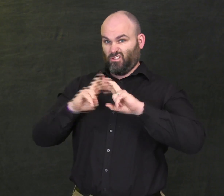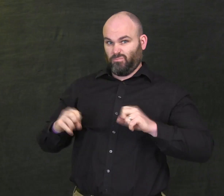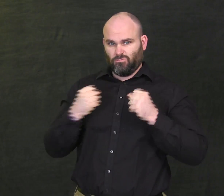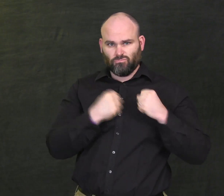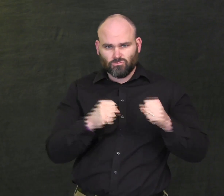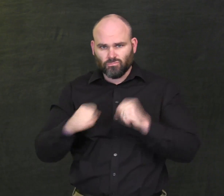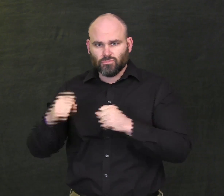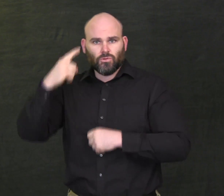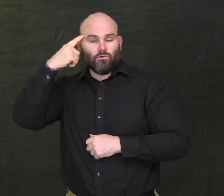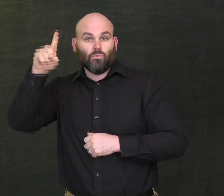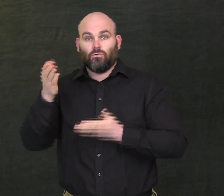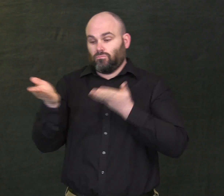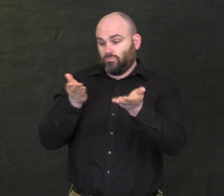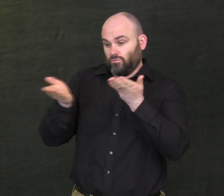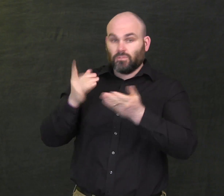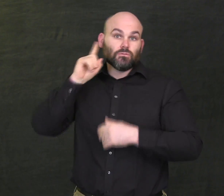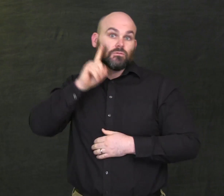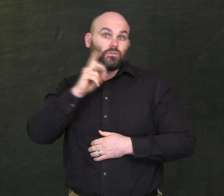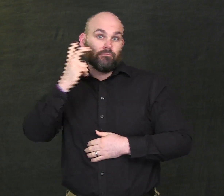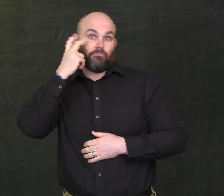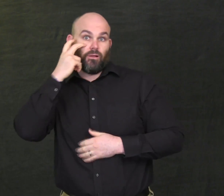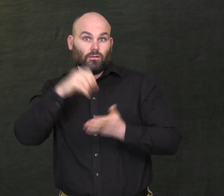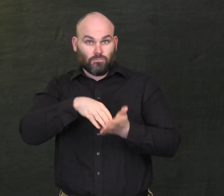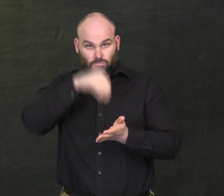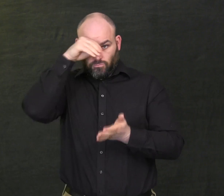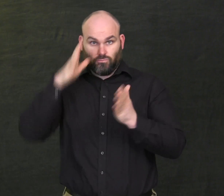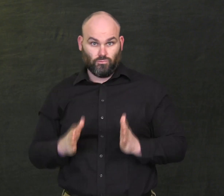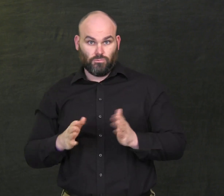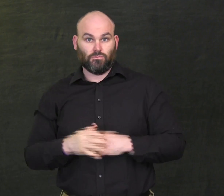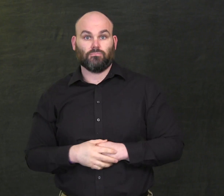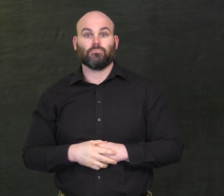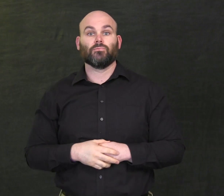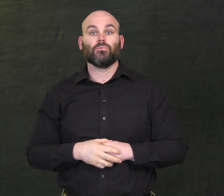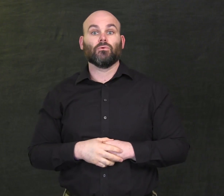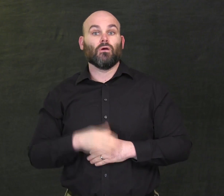Strategies for serving DeafBlind Students,